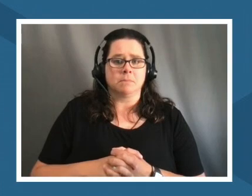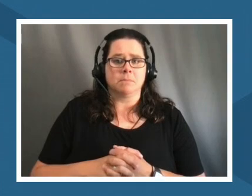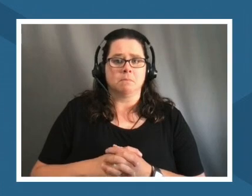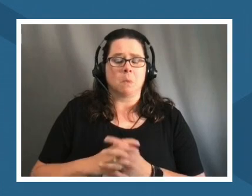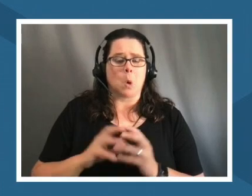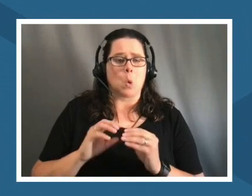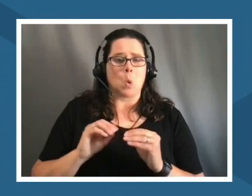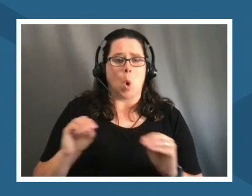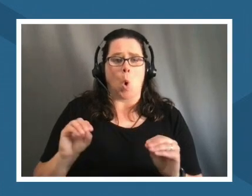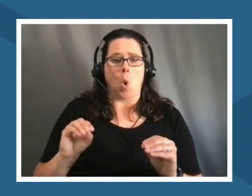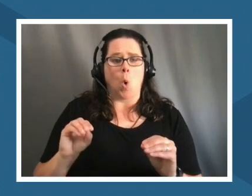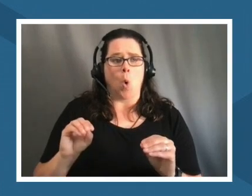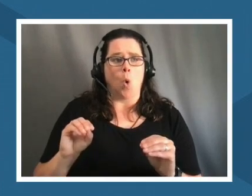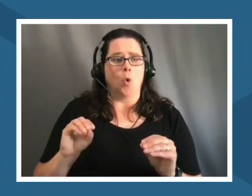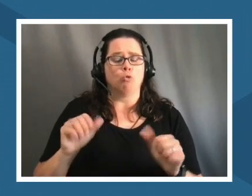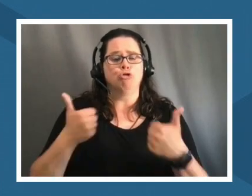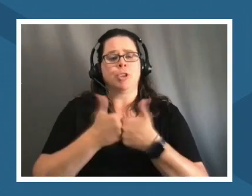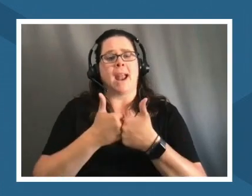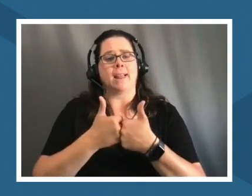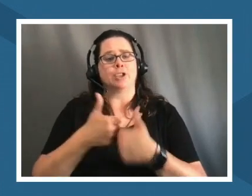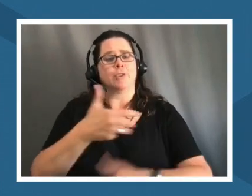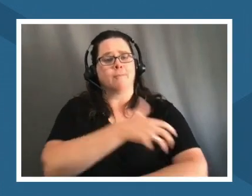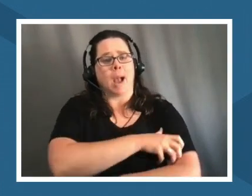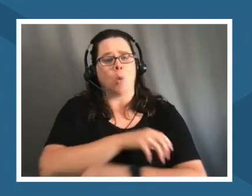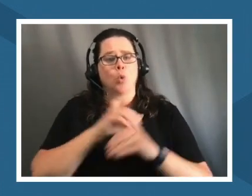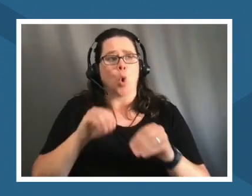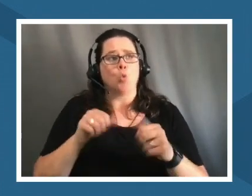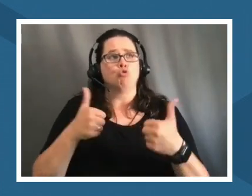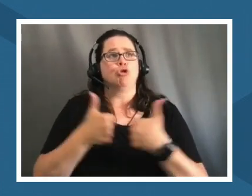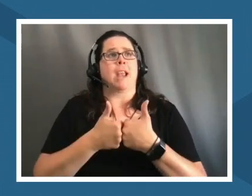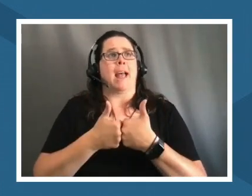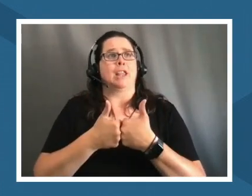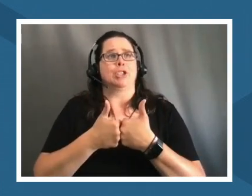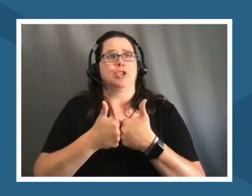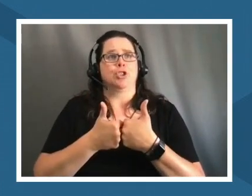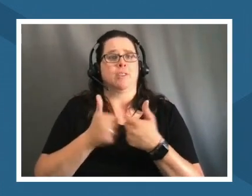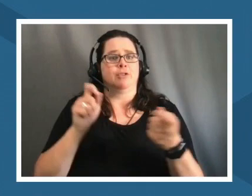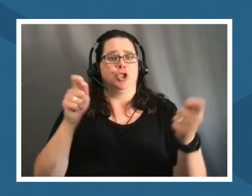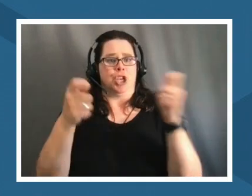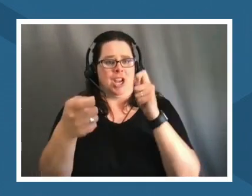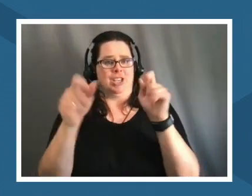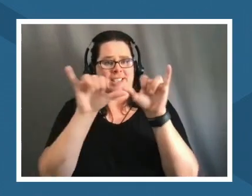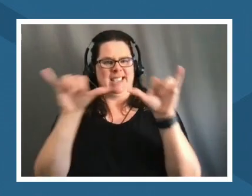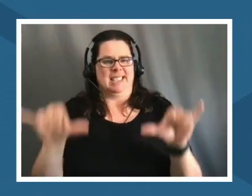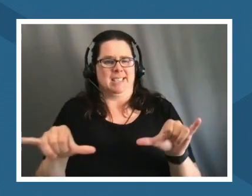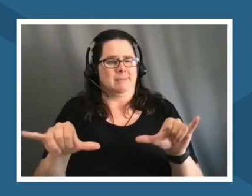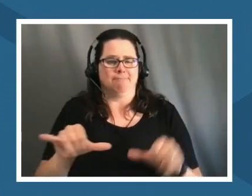or restoration can actually happen right